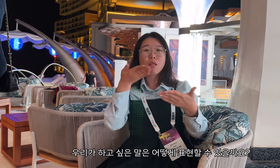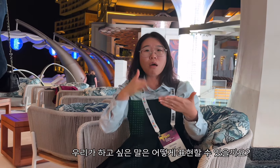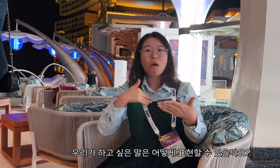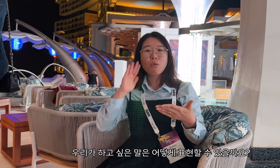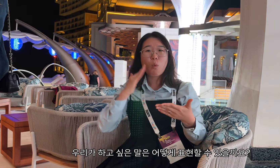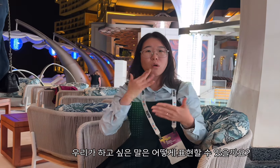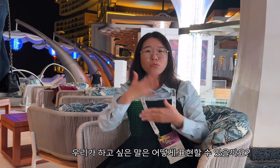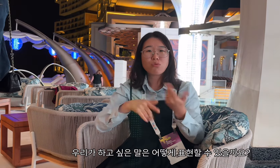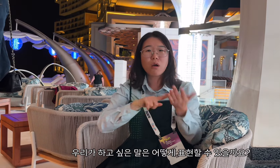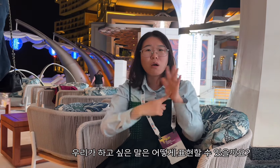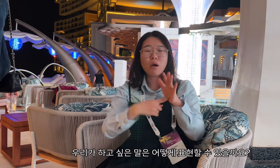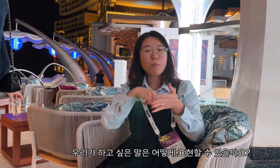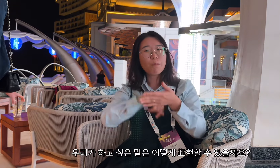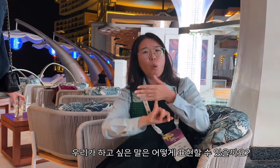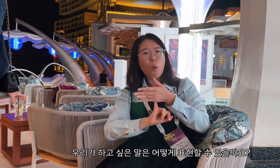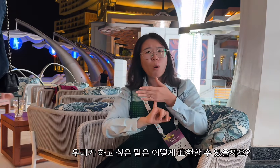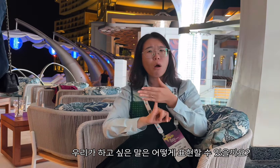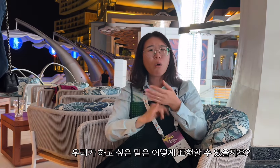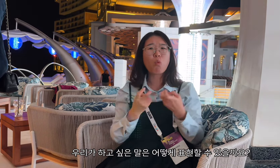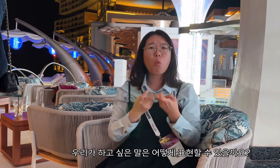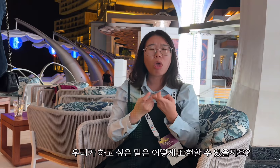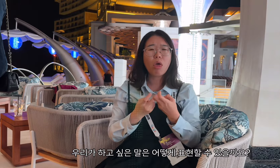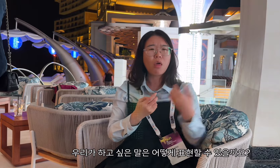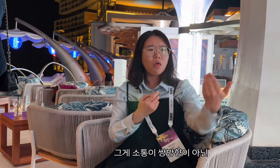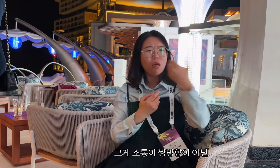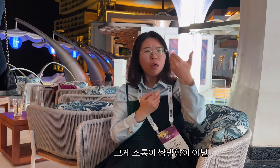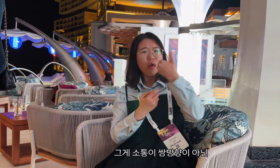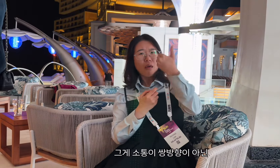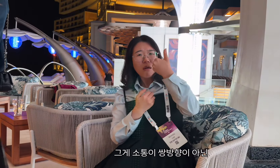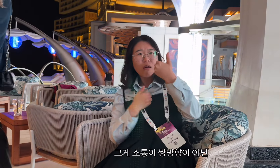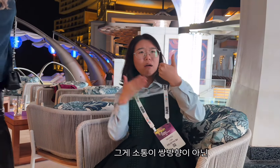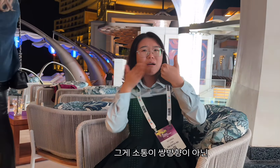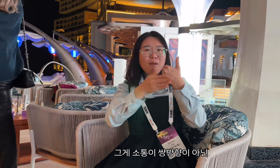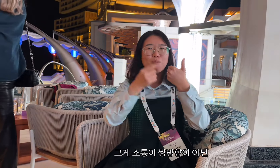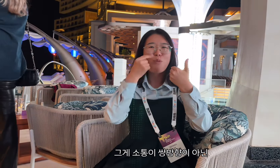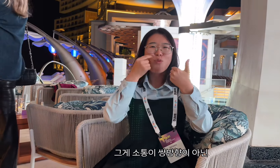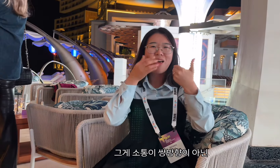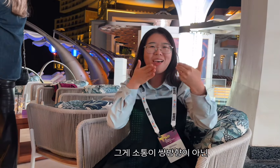how can we express what we want to say? I think it makes me feel lonely